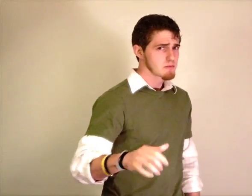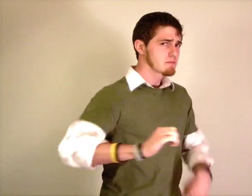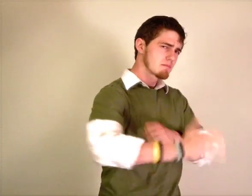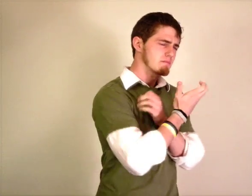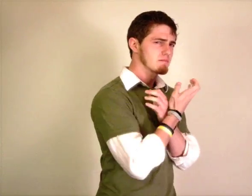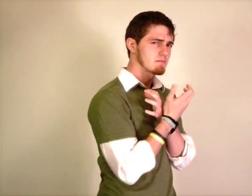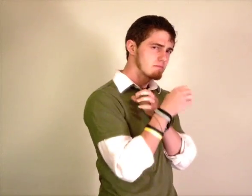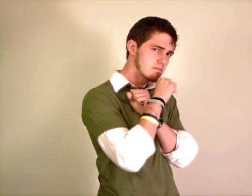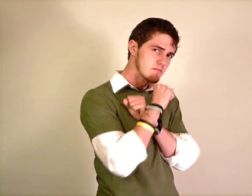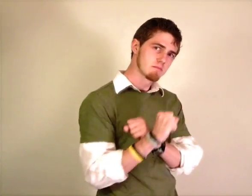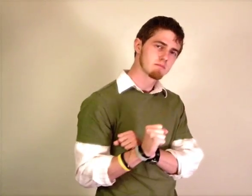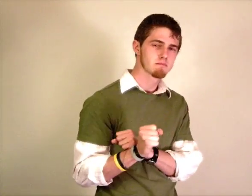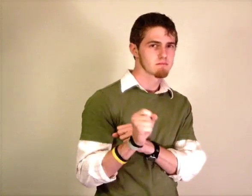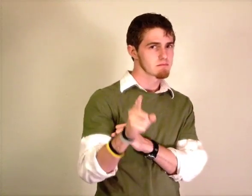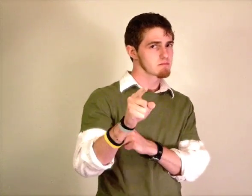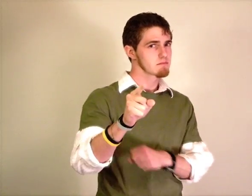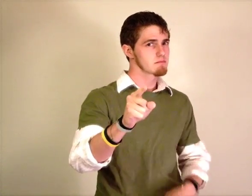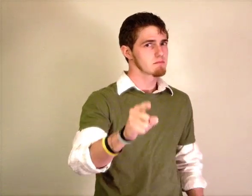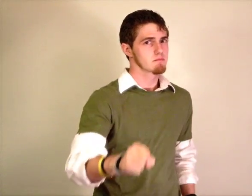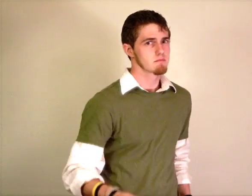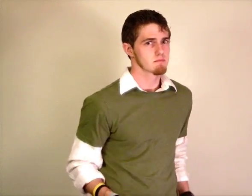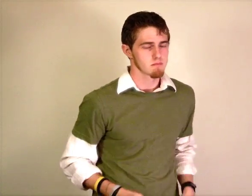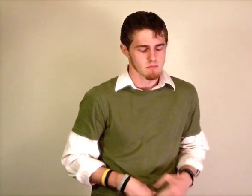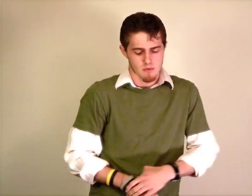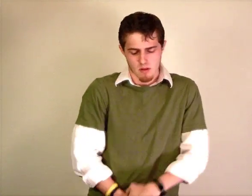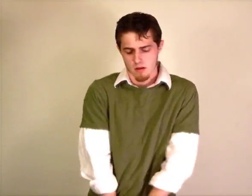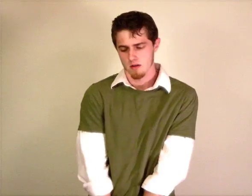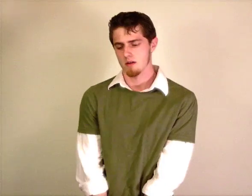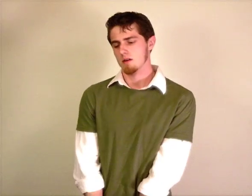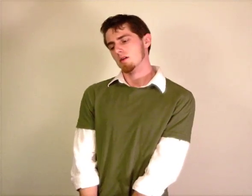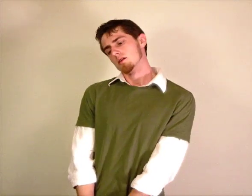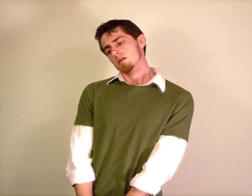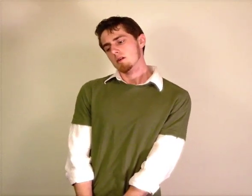You make me love you YOU FORCE-ME LOVE-YOU